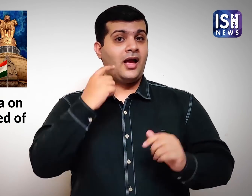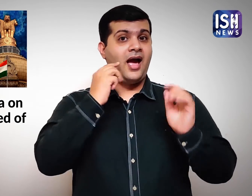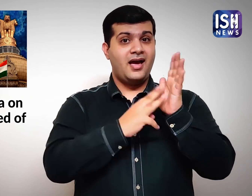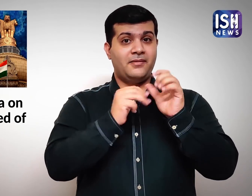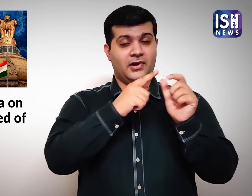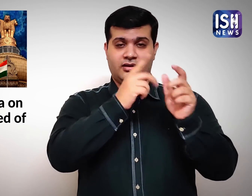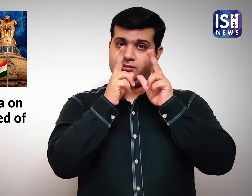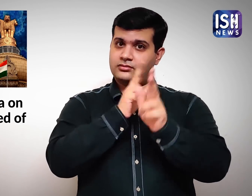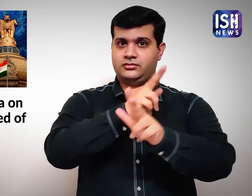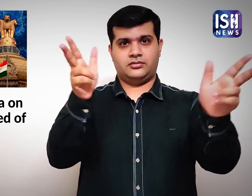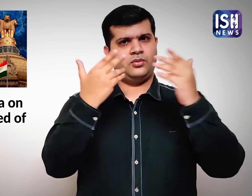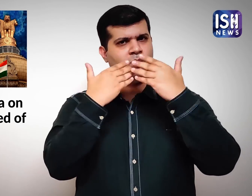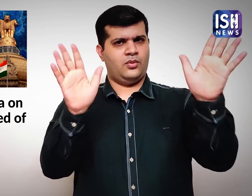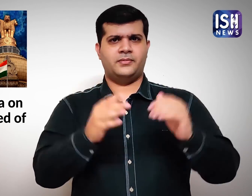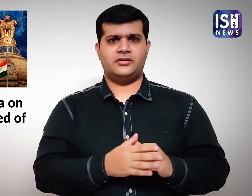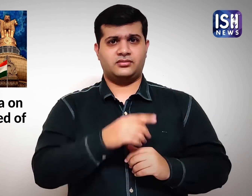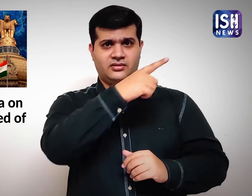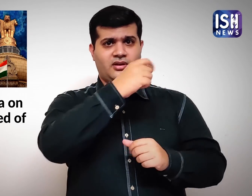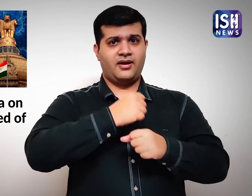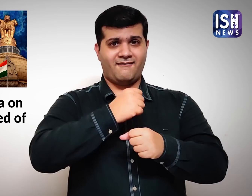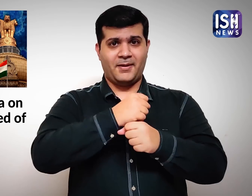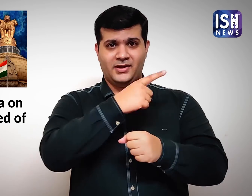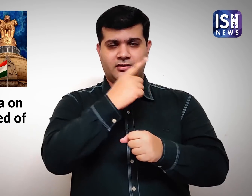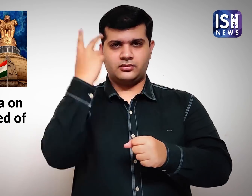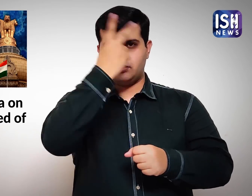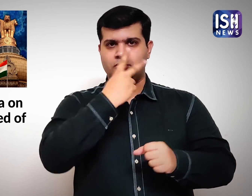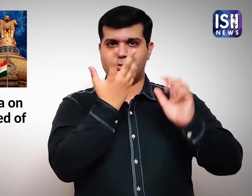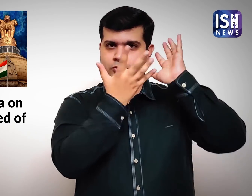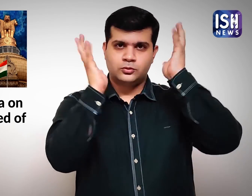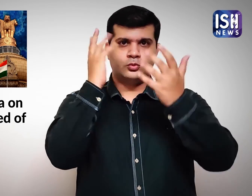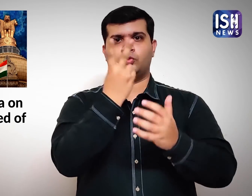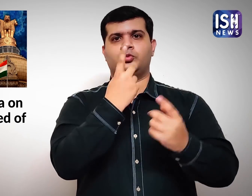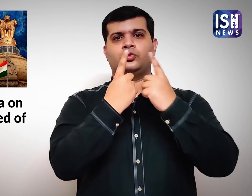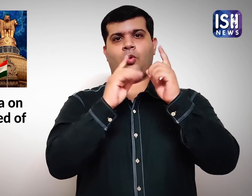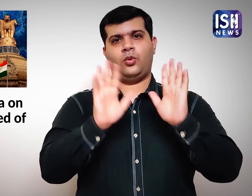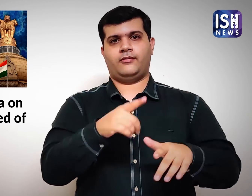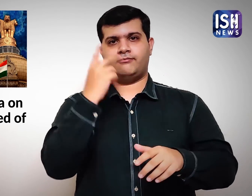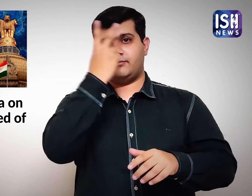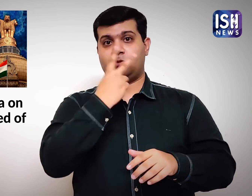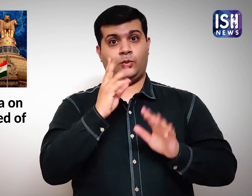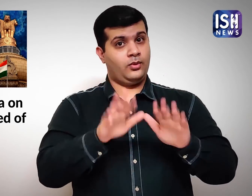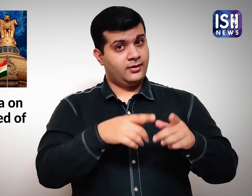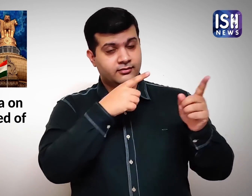IMA said that this shows the government’s hypocrisy.